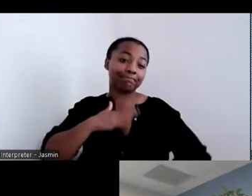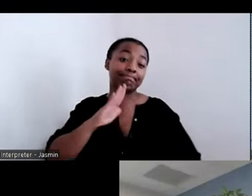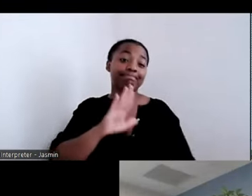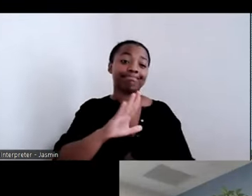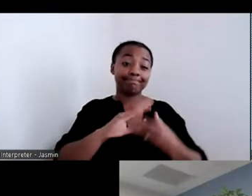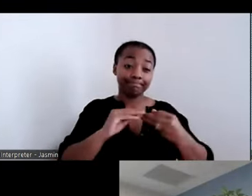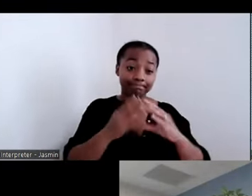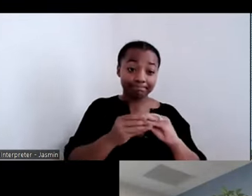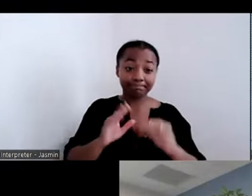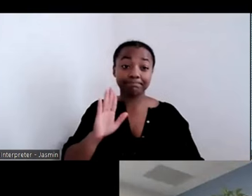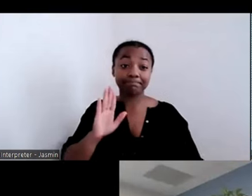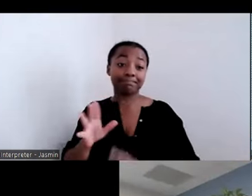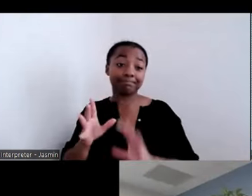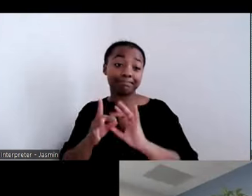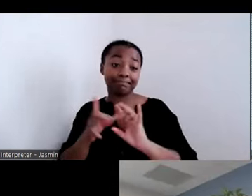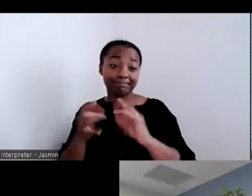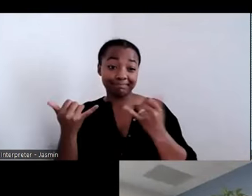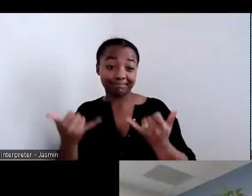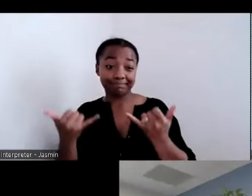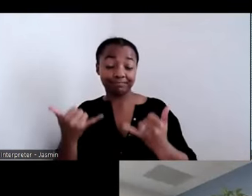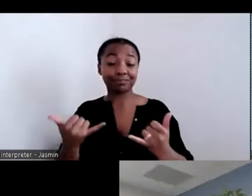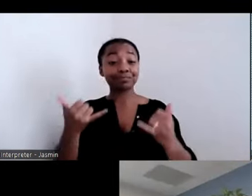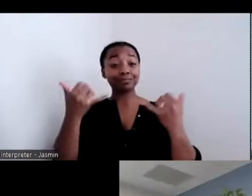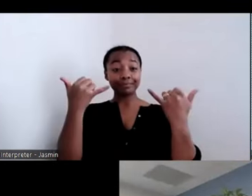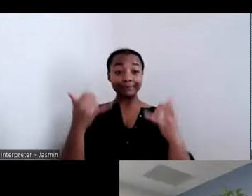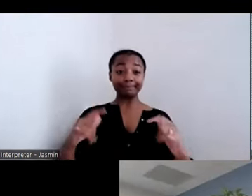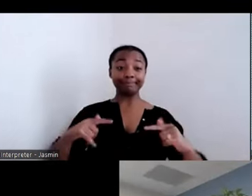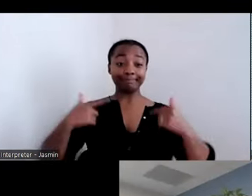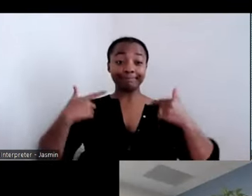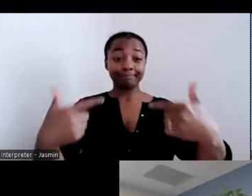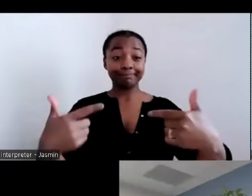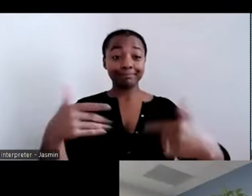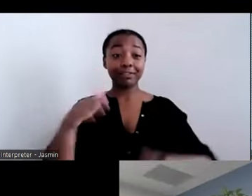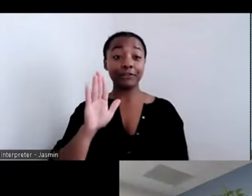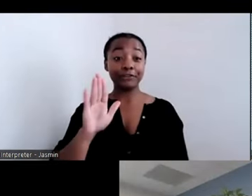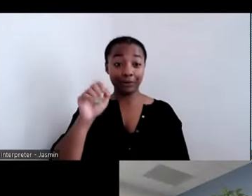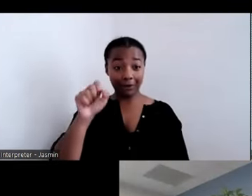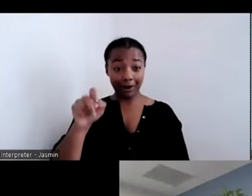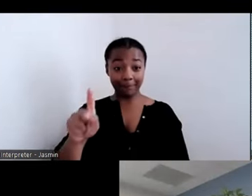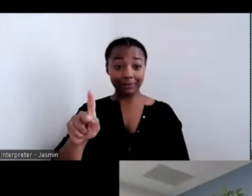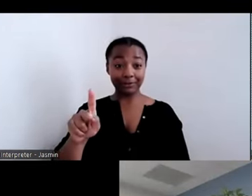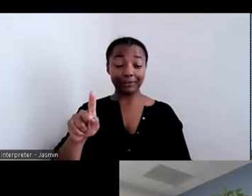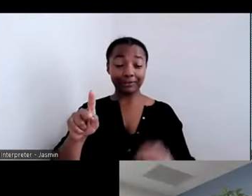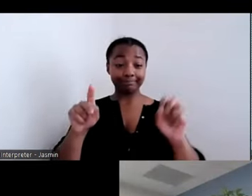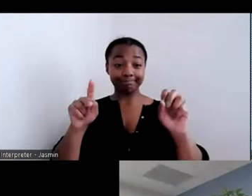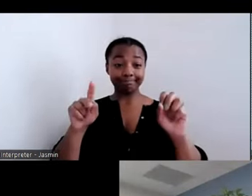your opportunity, as the audience to ask questions of the panelists. I think Kim is